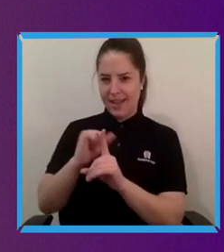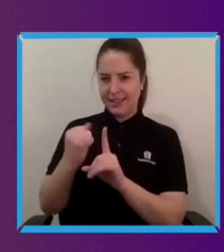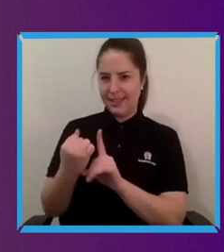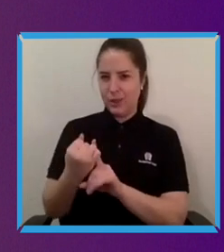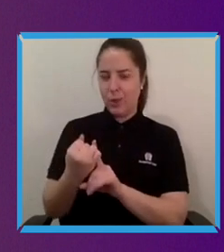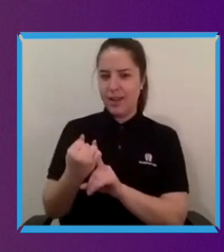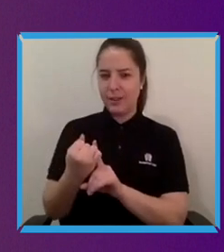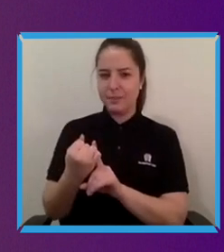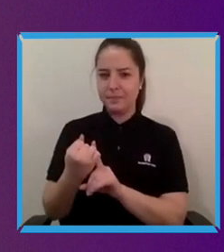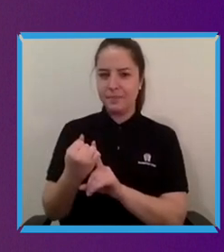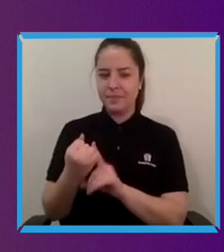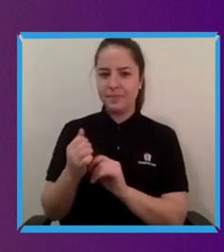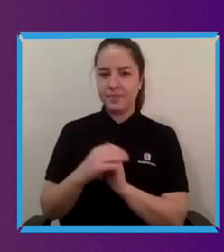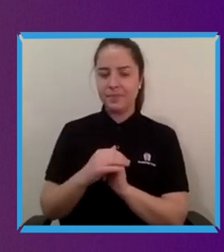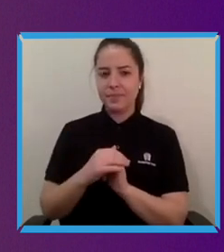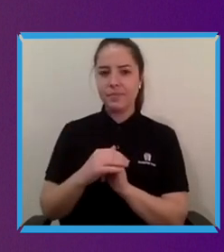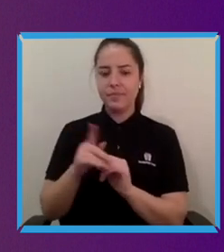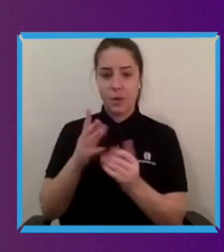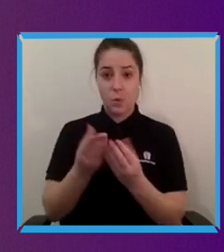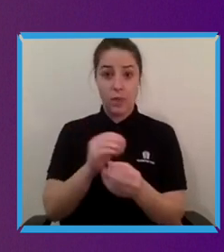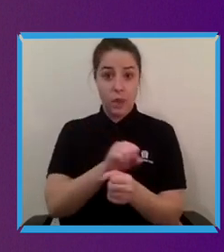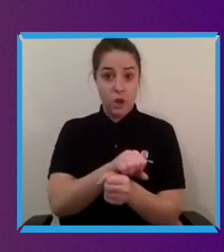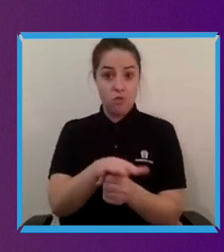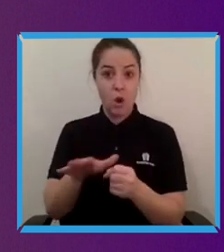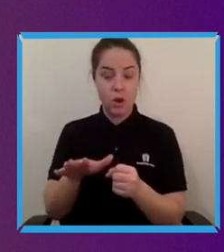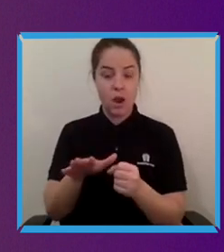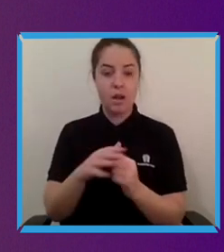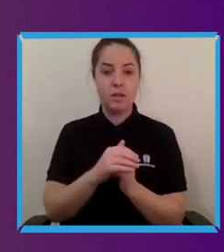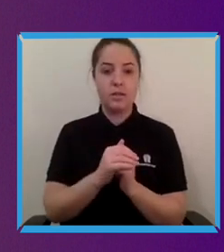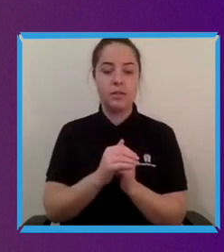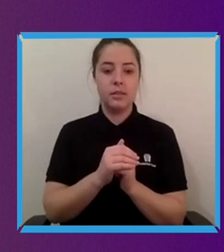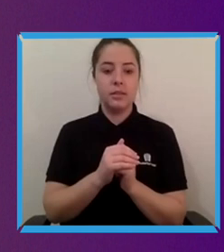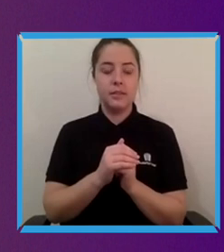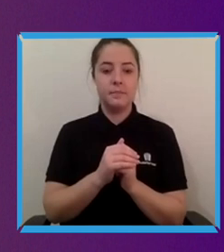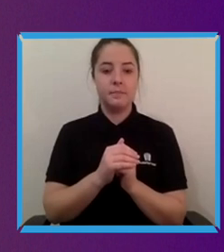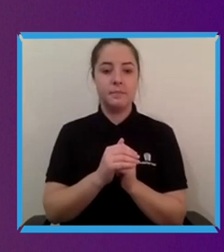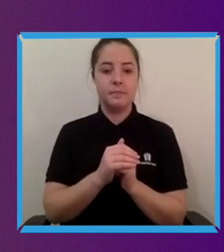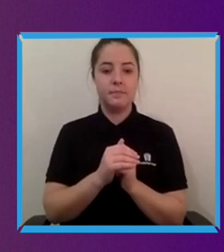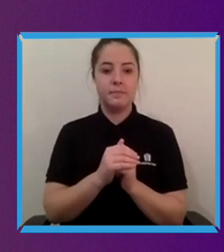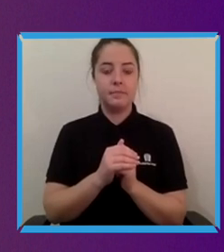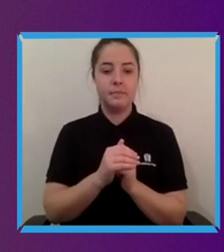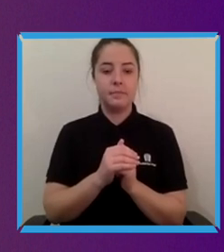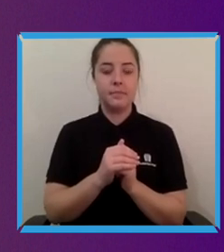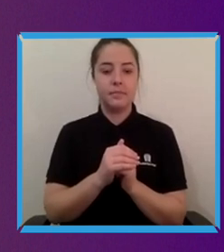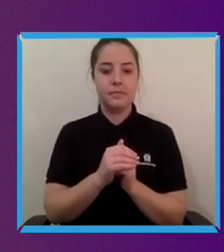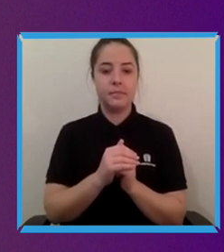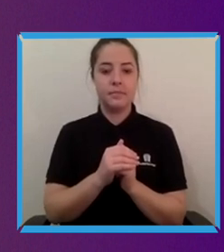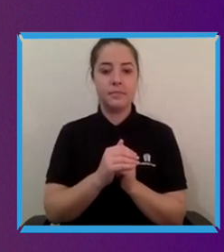since COVID emerged is that it has been a really major prompt for a lot of people to realize